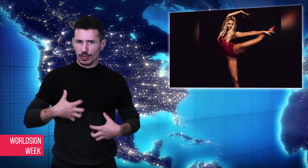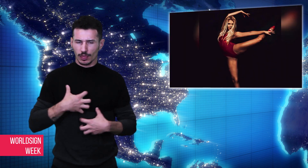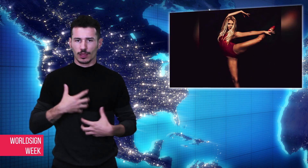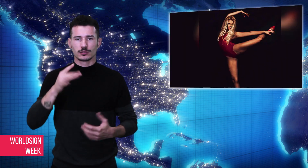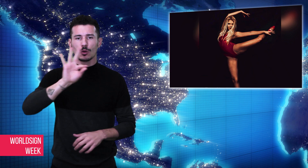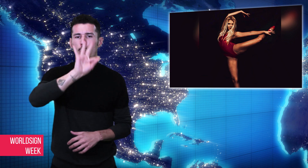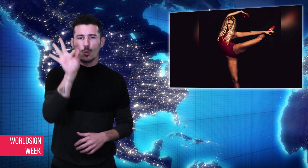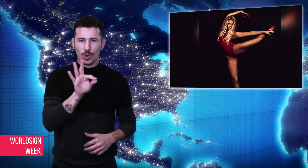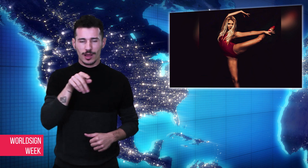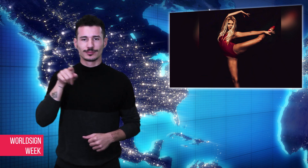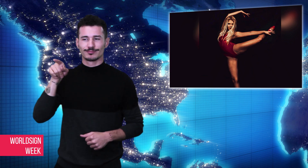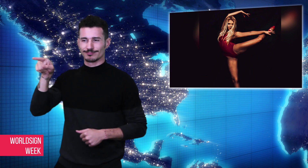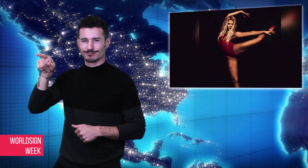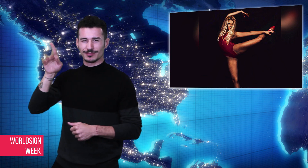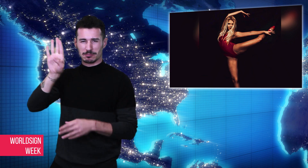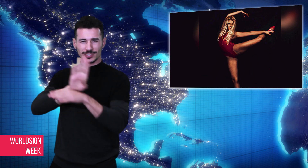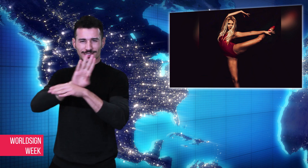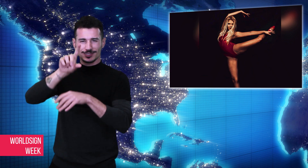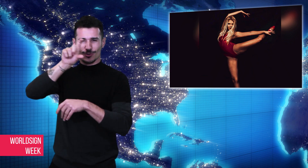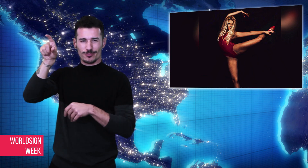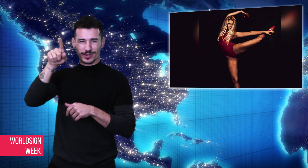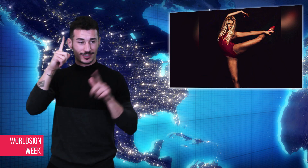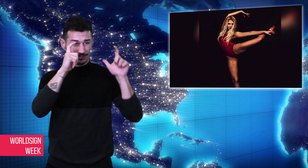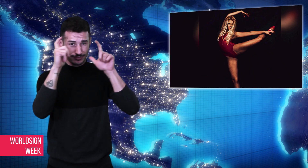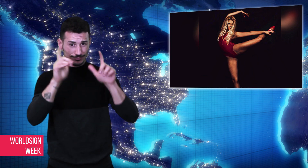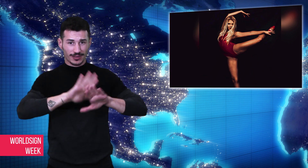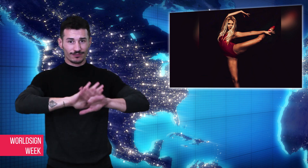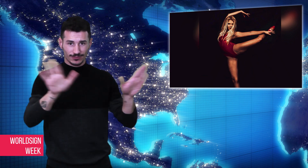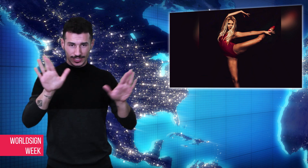commercial without her permission, and